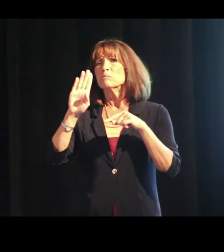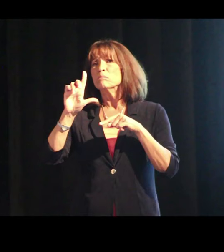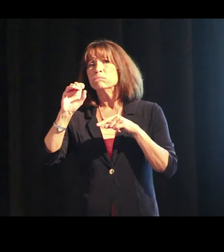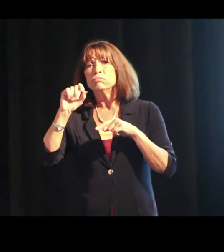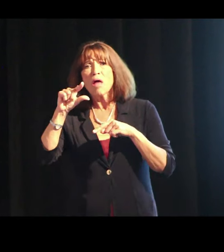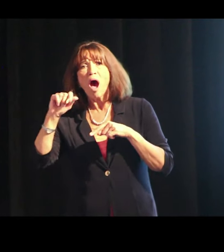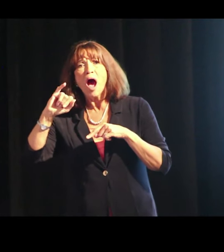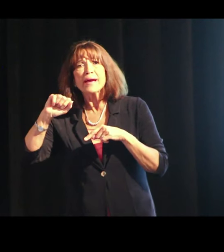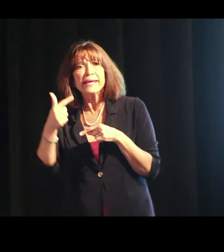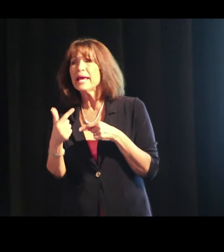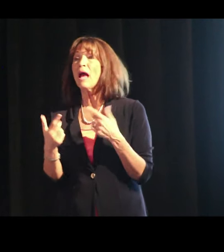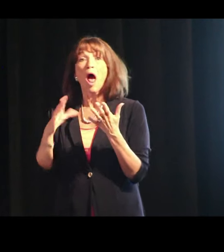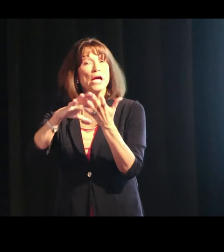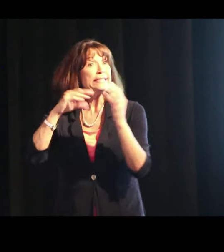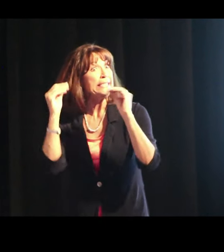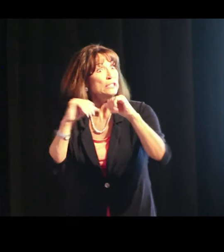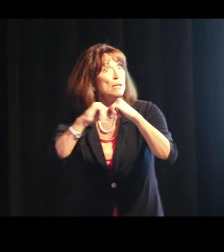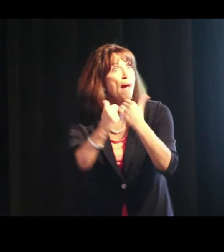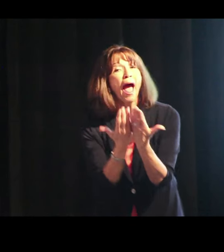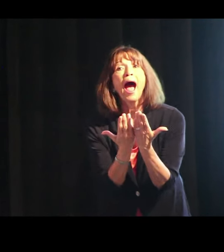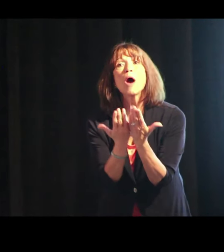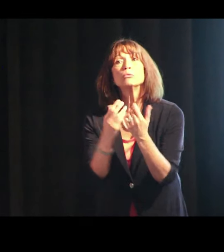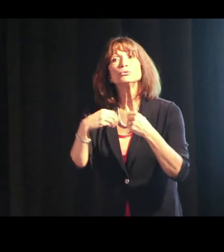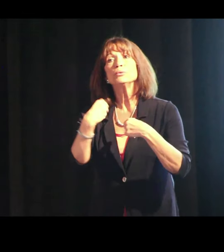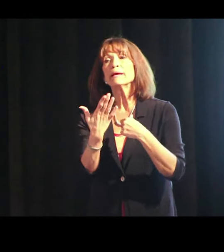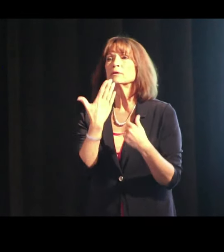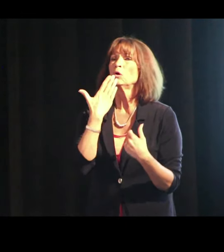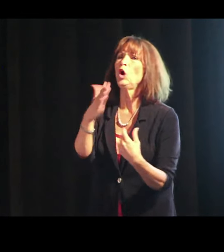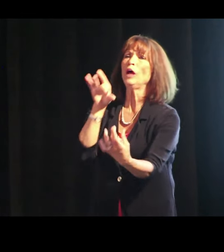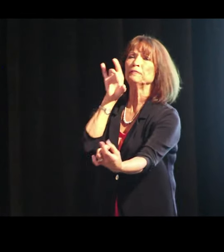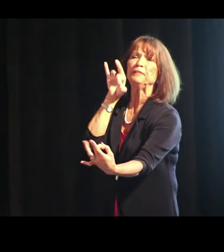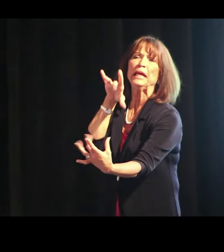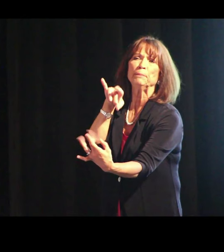maybe blogging with other kids, teaching them how to give good feedback,